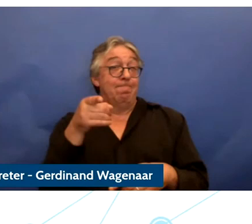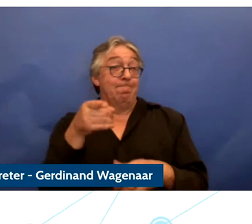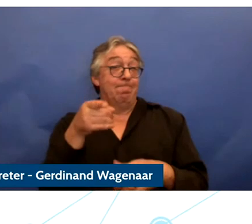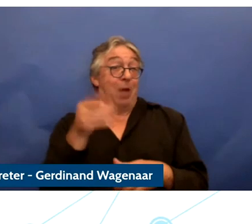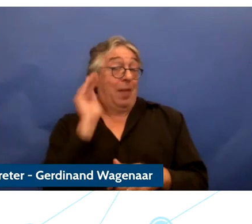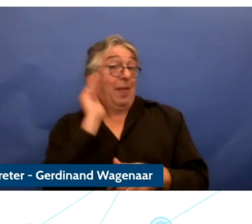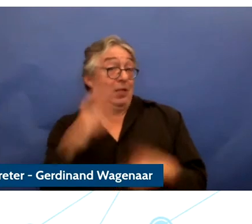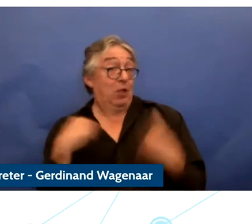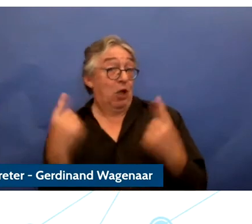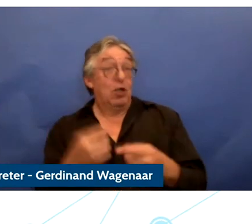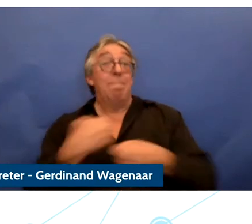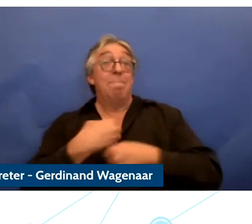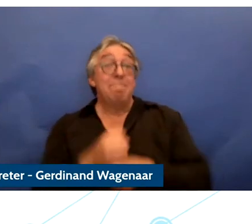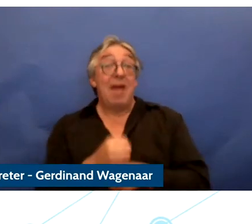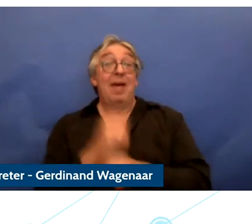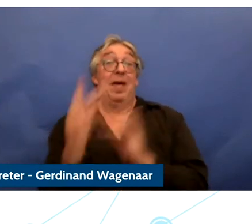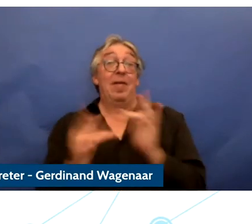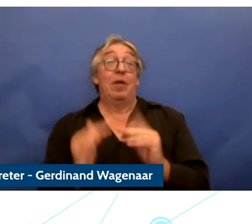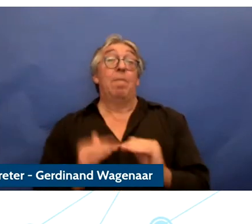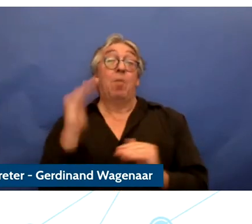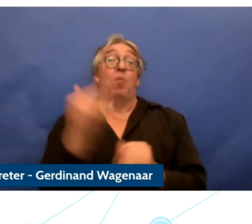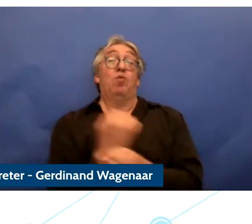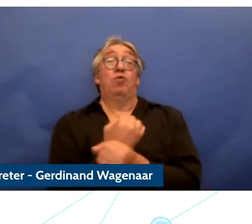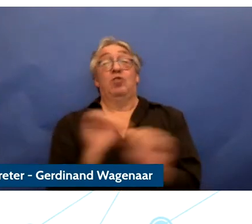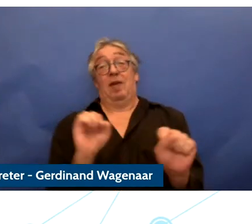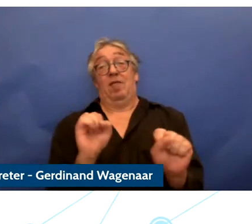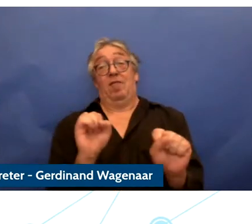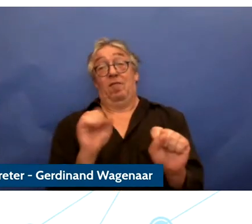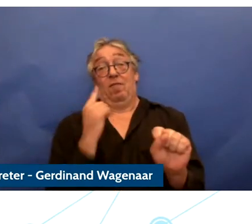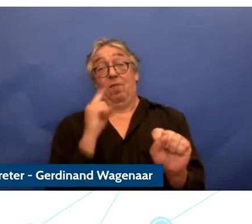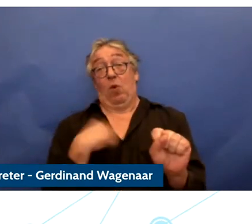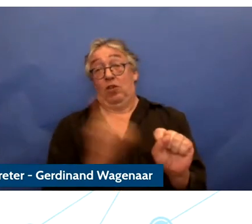So I think there is a real call to action there for all of us and so the Safer